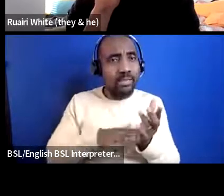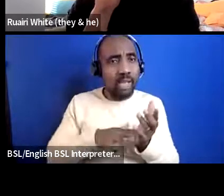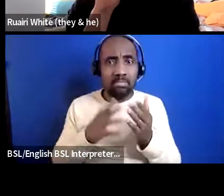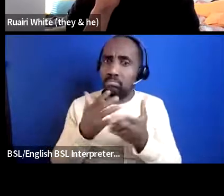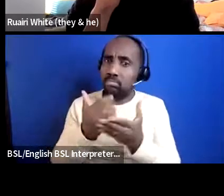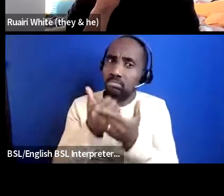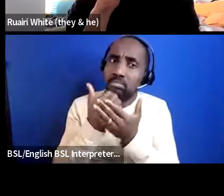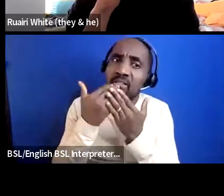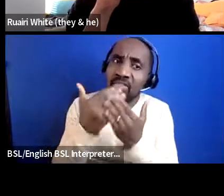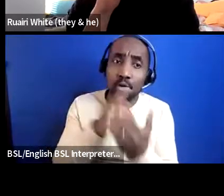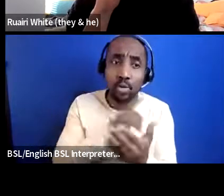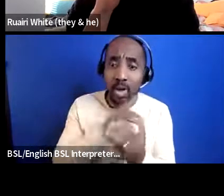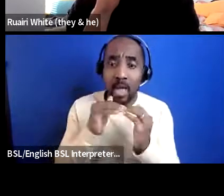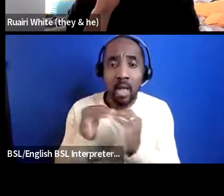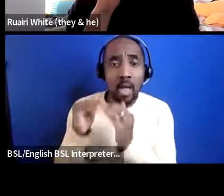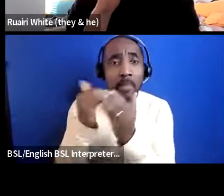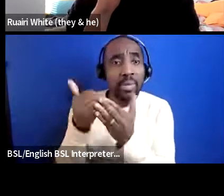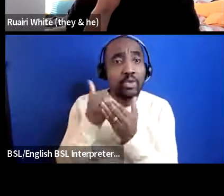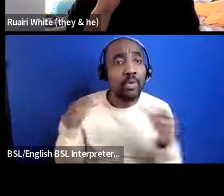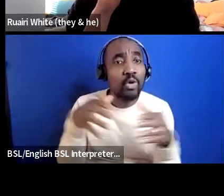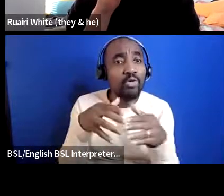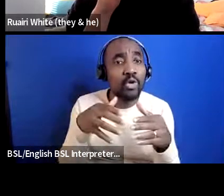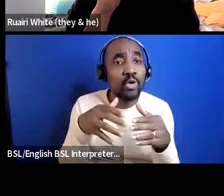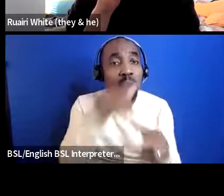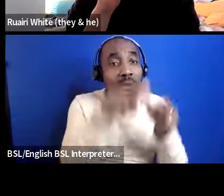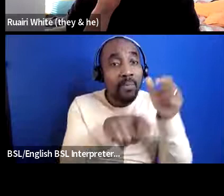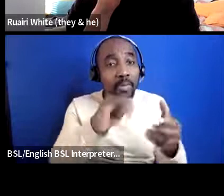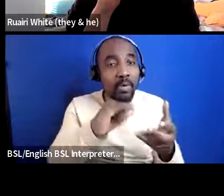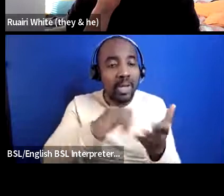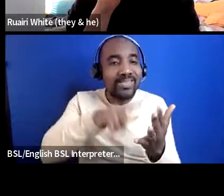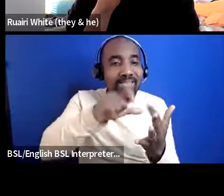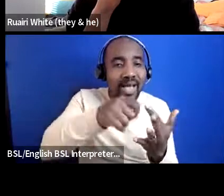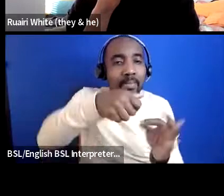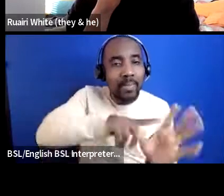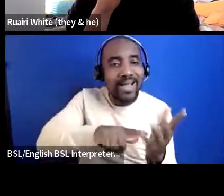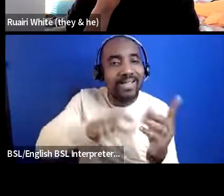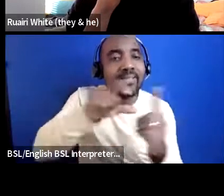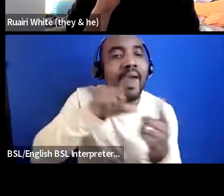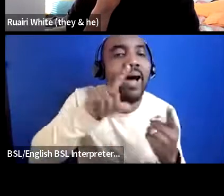peer support groups for the people who got the side by side fund and it has helped us a